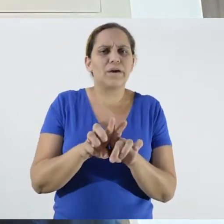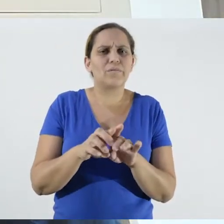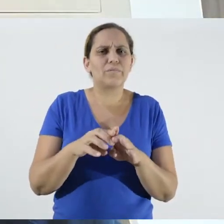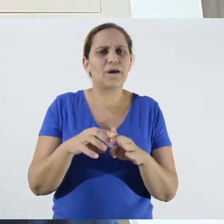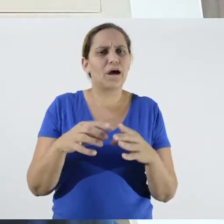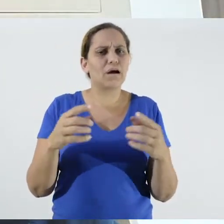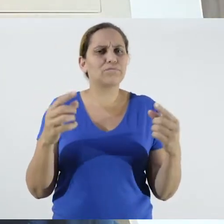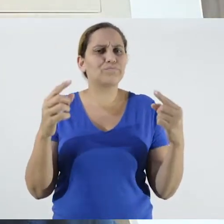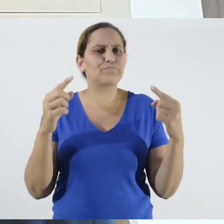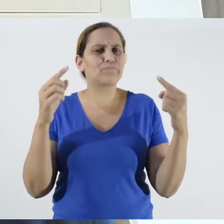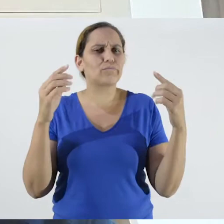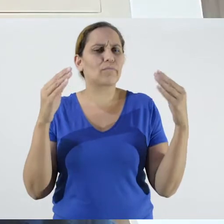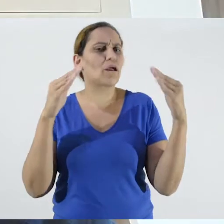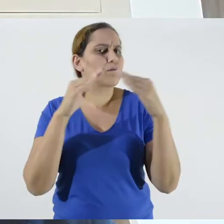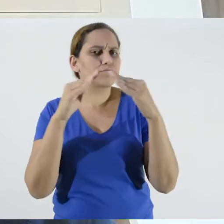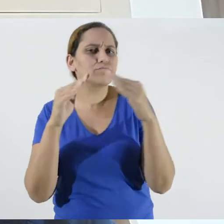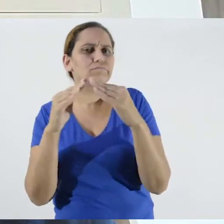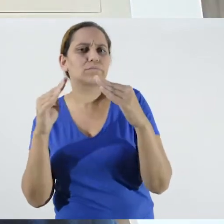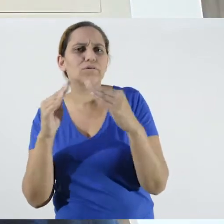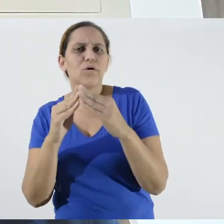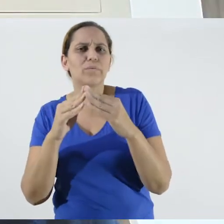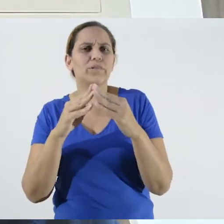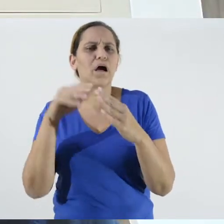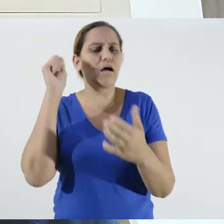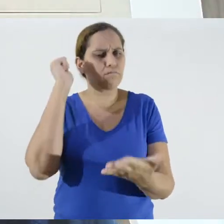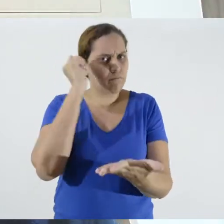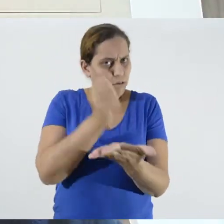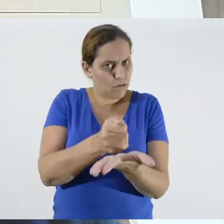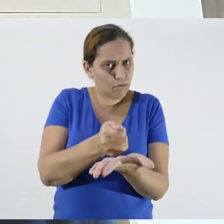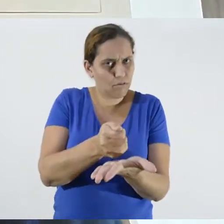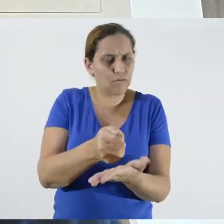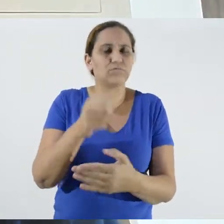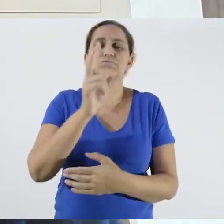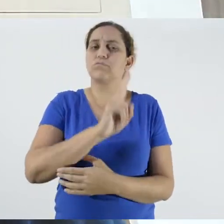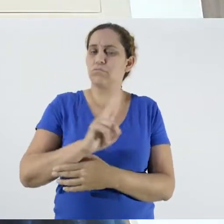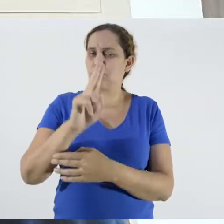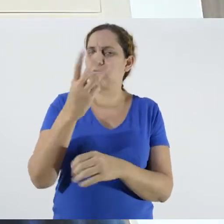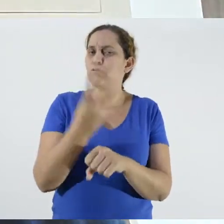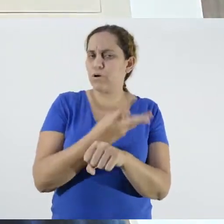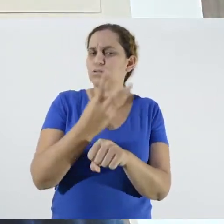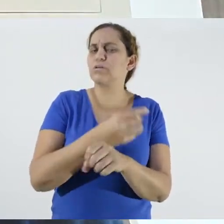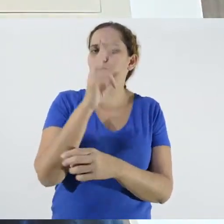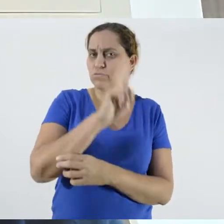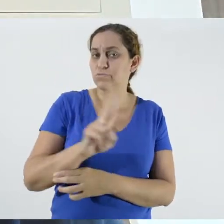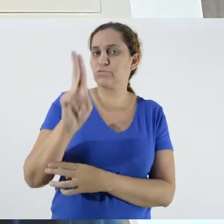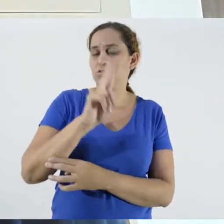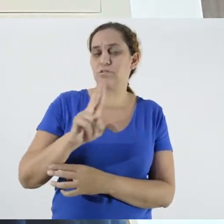WhatsApp has been widely used, because most